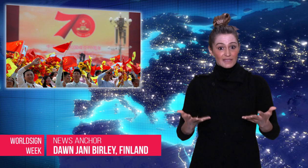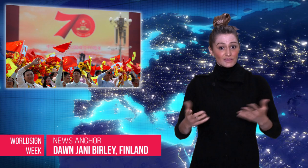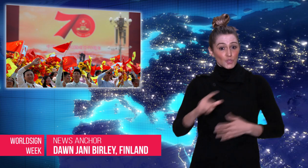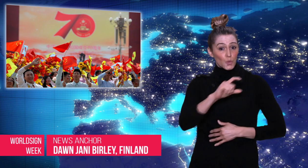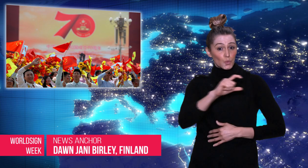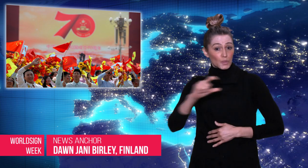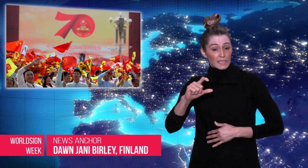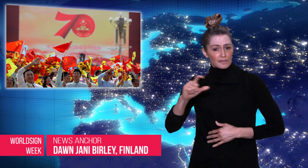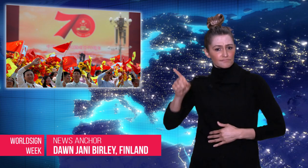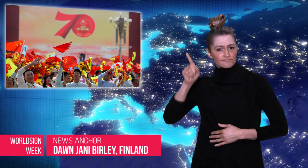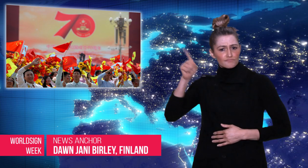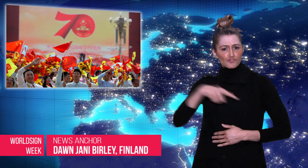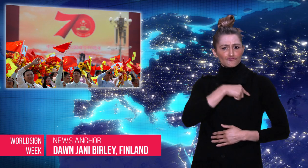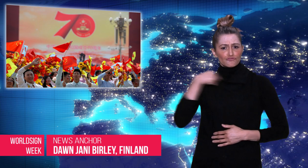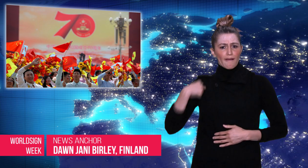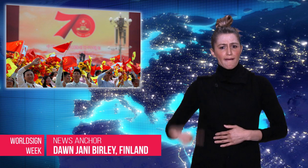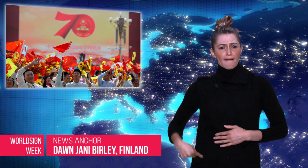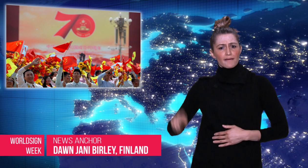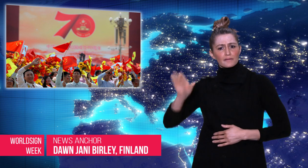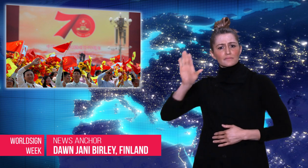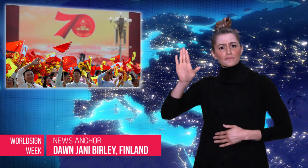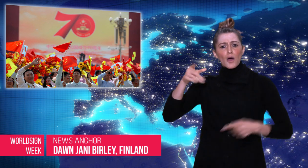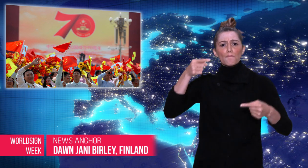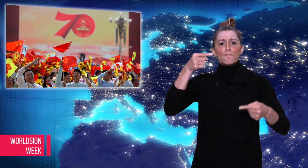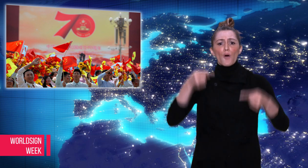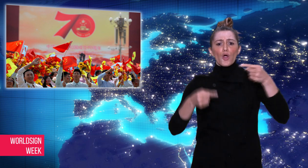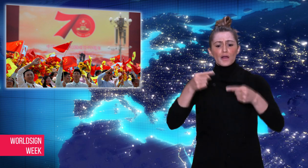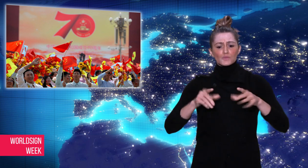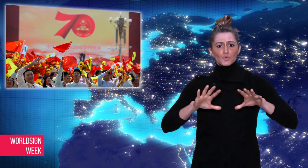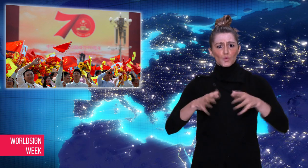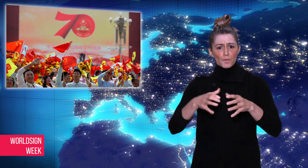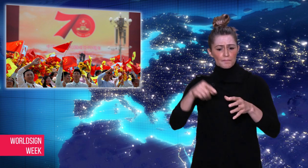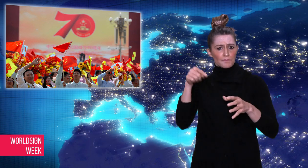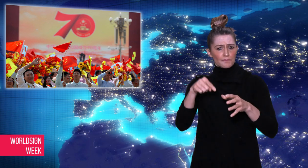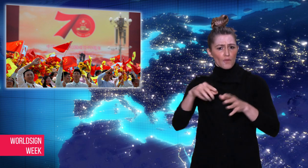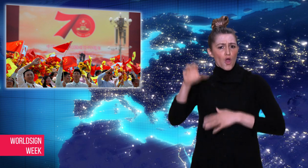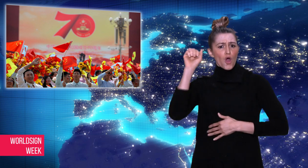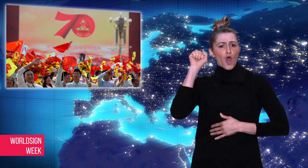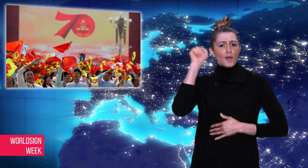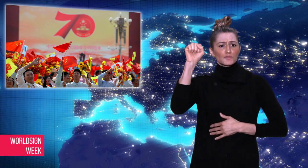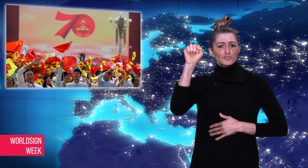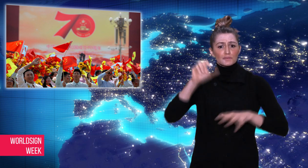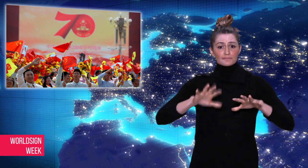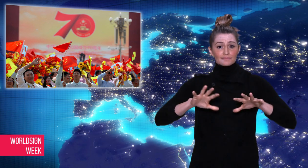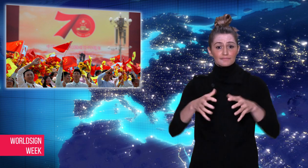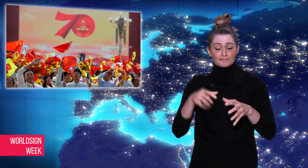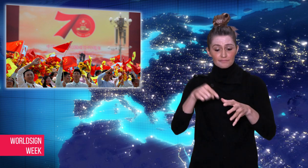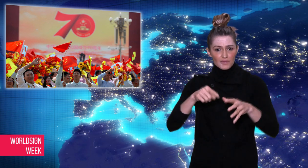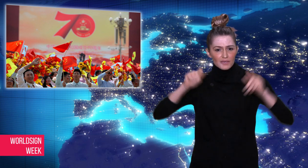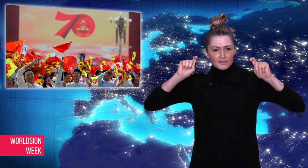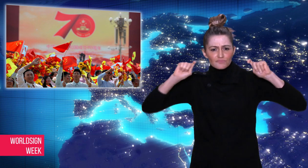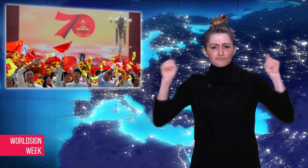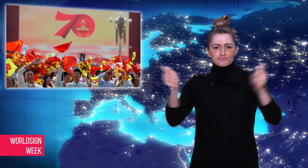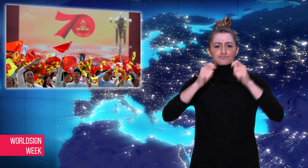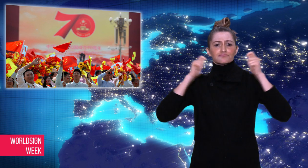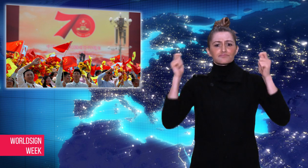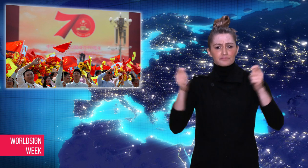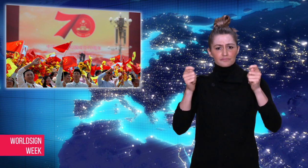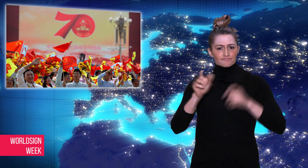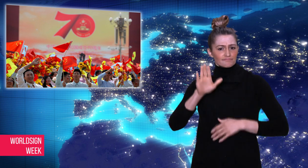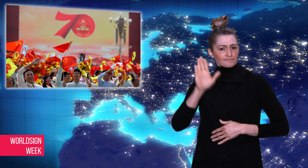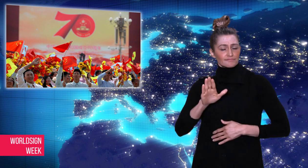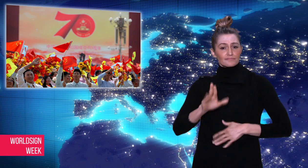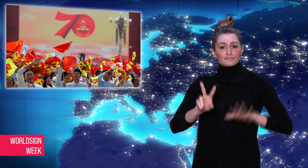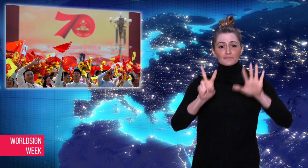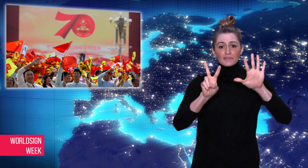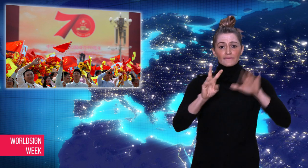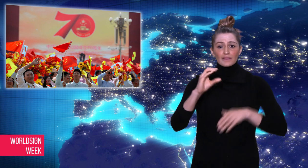This week, China celebrated the 70th